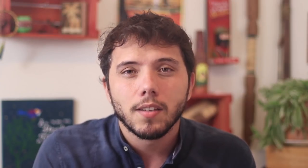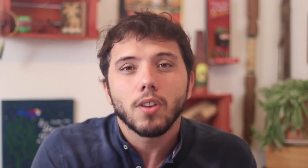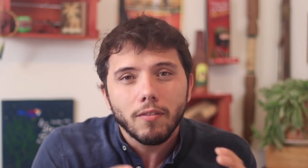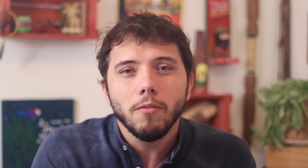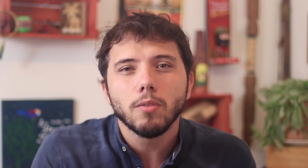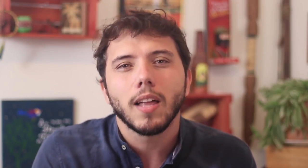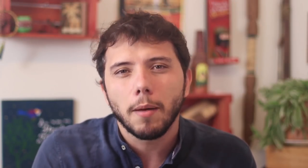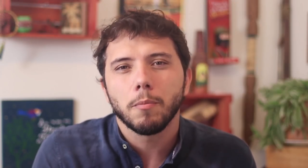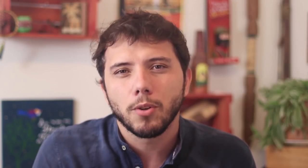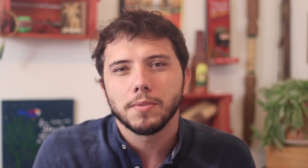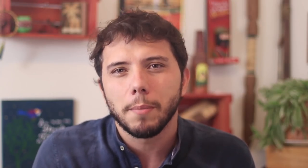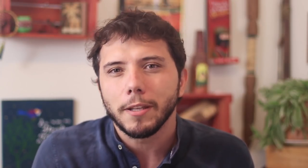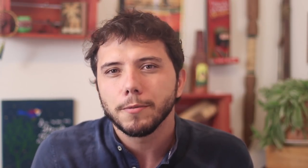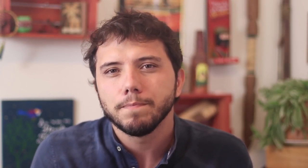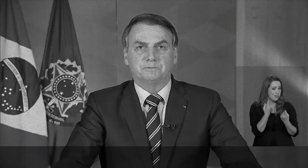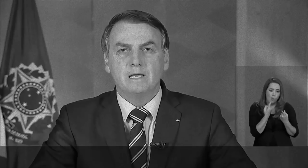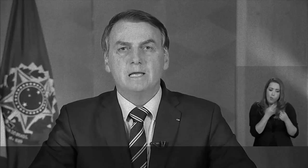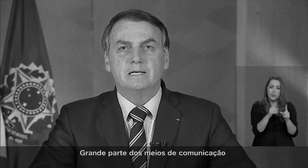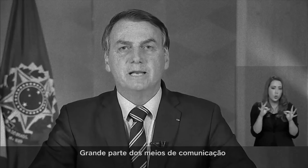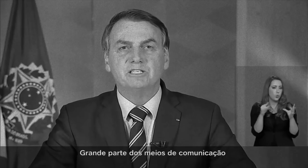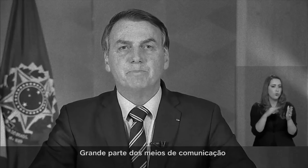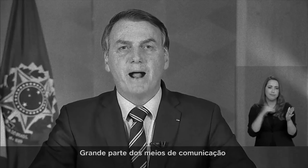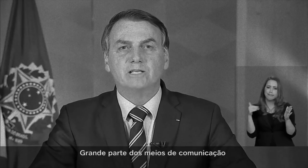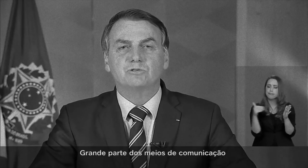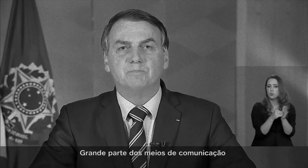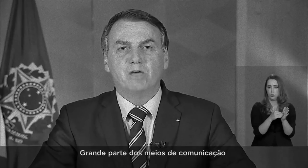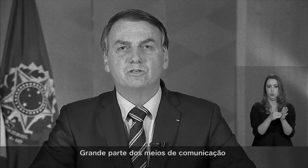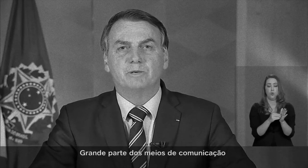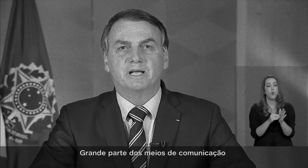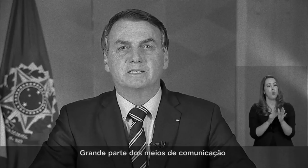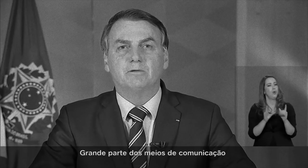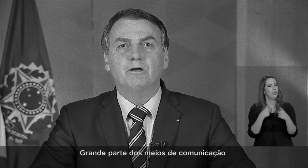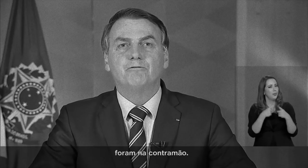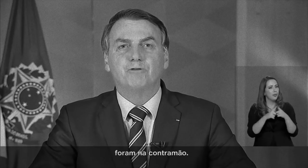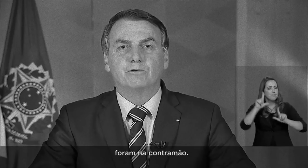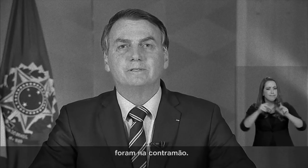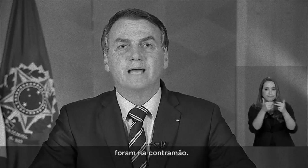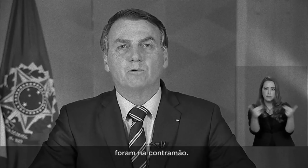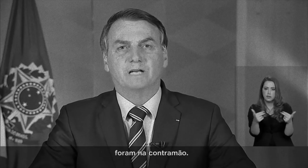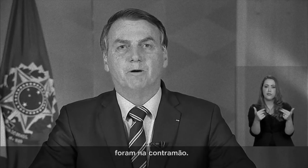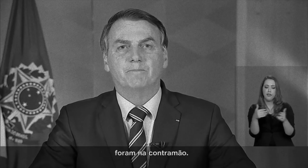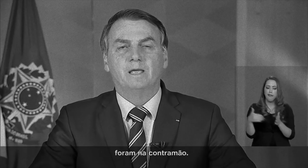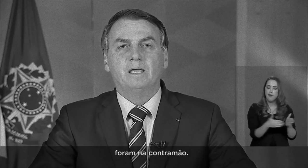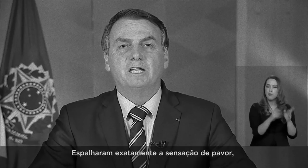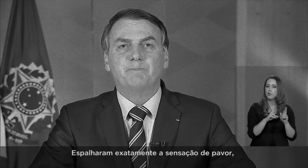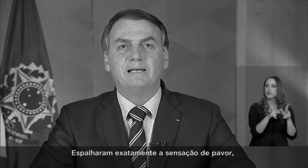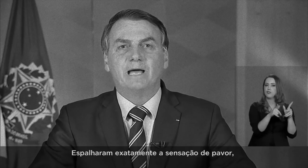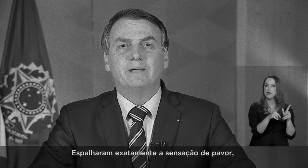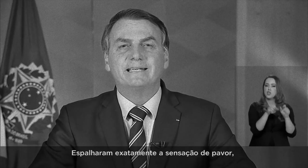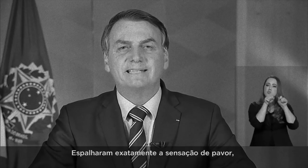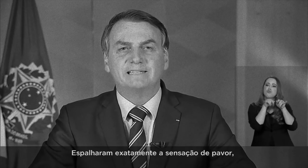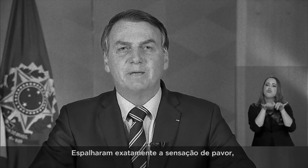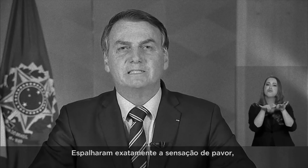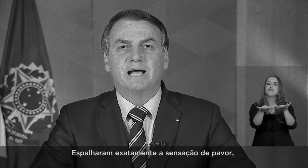But let's go back to the address. A good deal of of the media segment went against that. They spread precisely